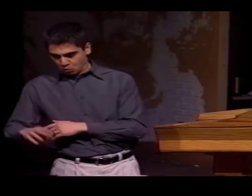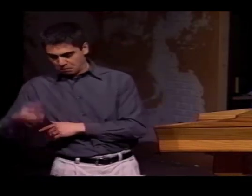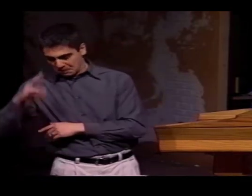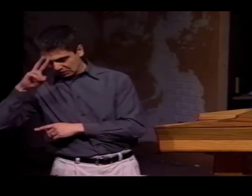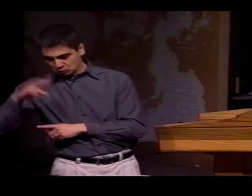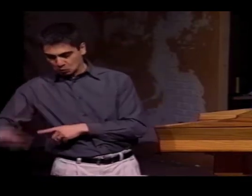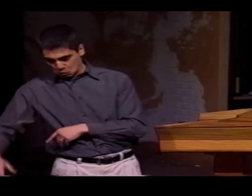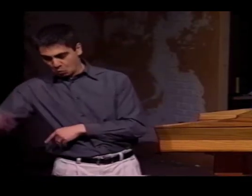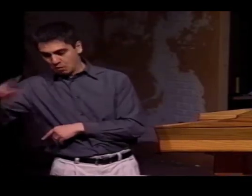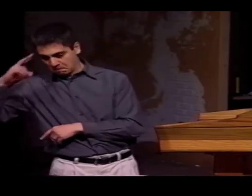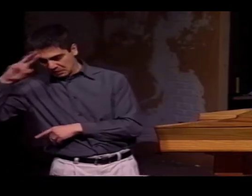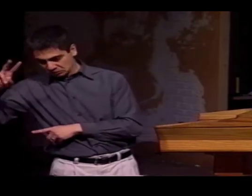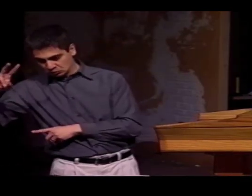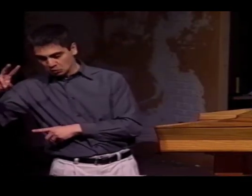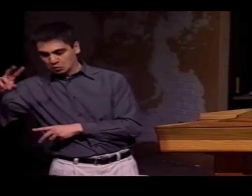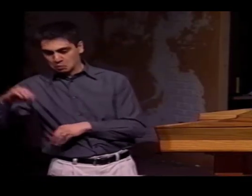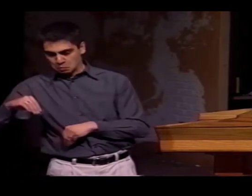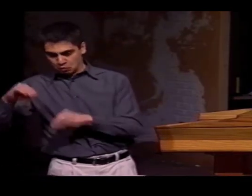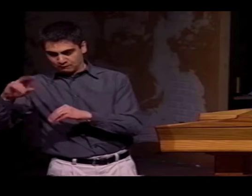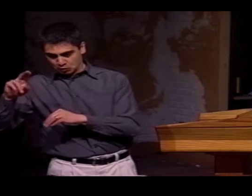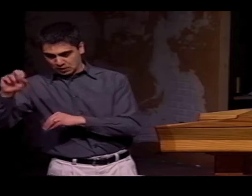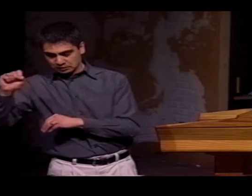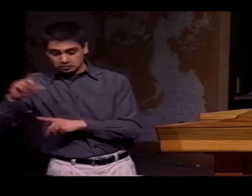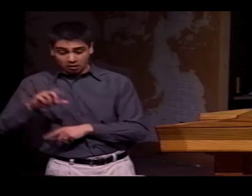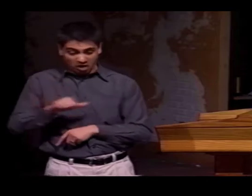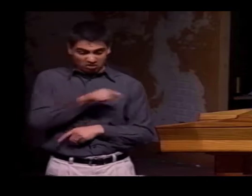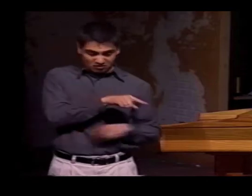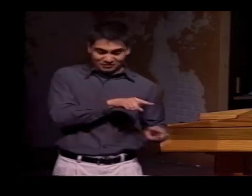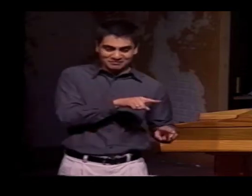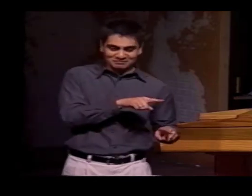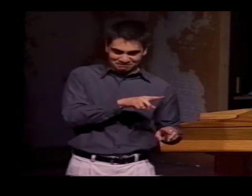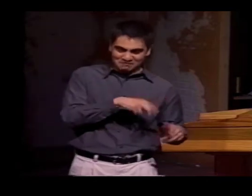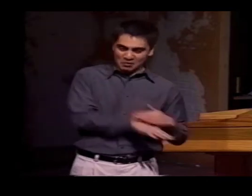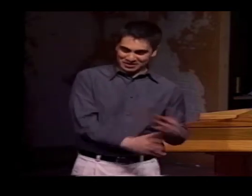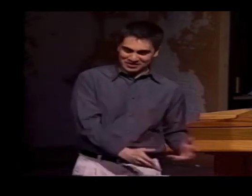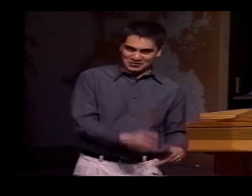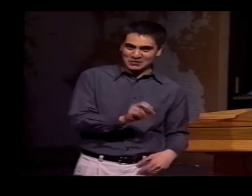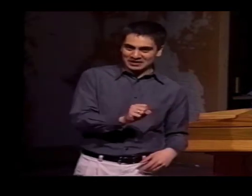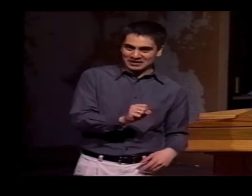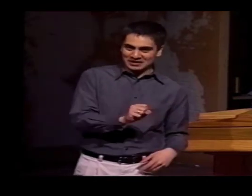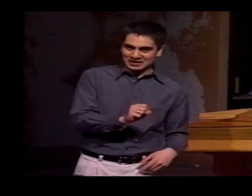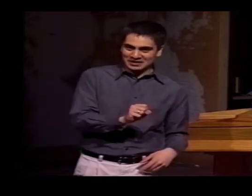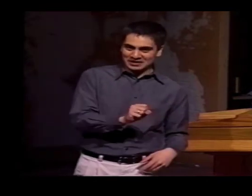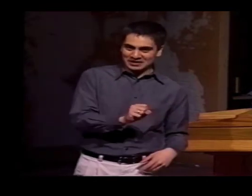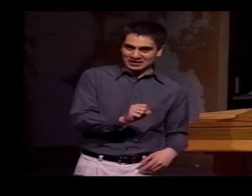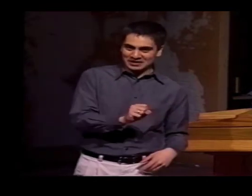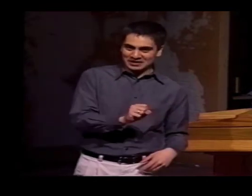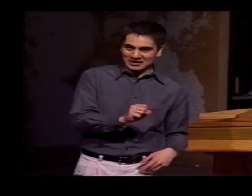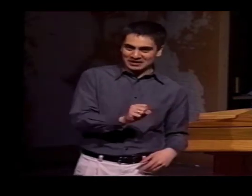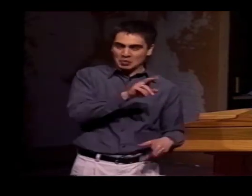ONE WAS BORN IN MEXICO, GREW UP IN MEXICO, MOVED TO THE UNITED STATES. ANOTHER WAS BORN HERE IN THE UNITED STATES, GREW UP